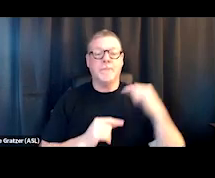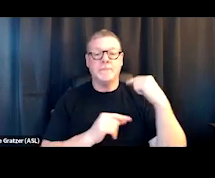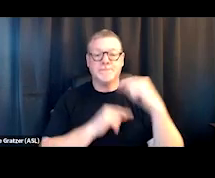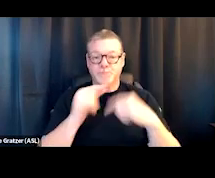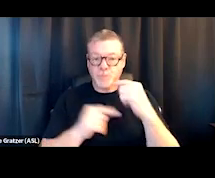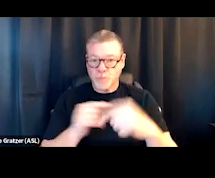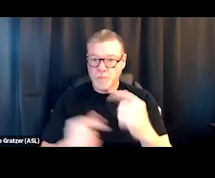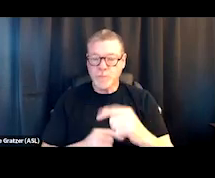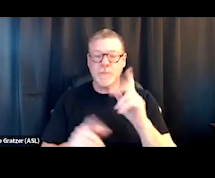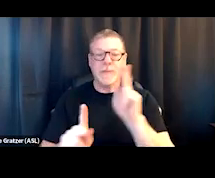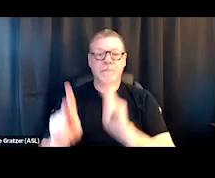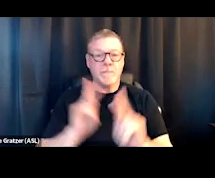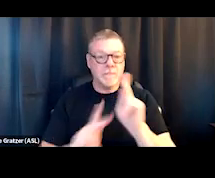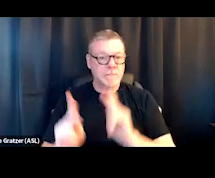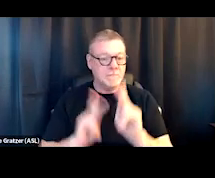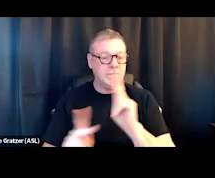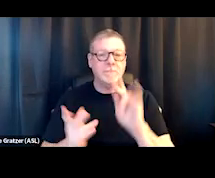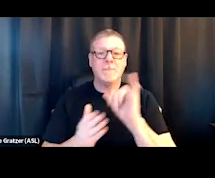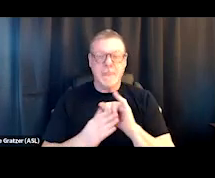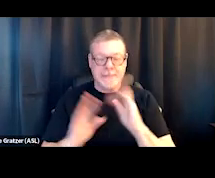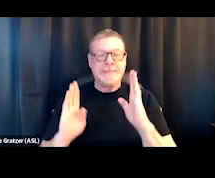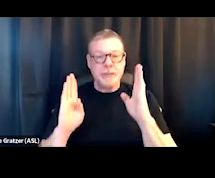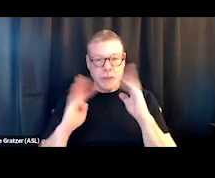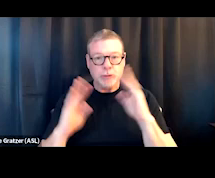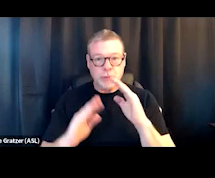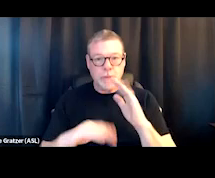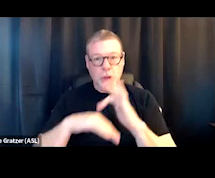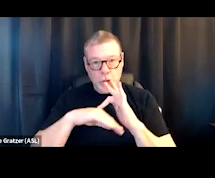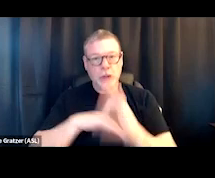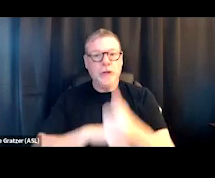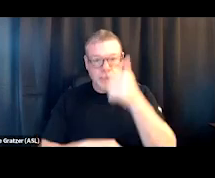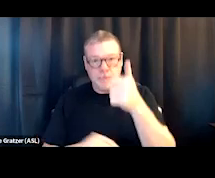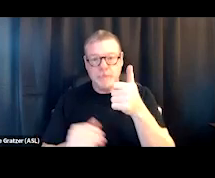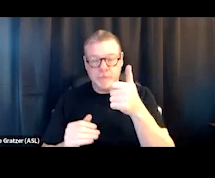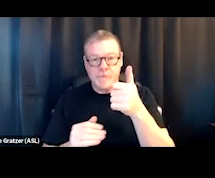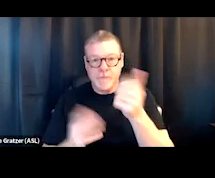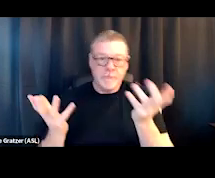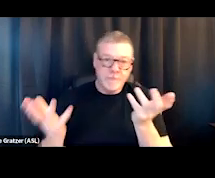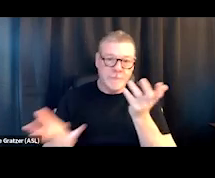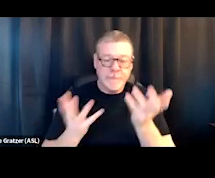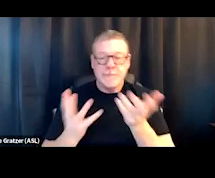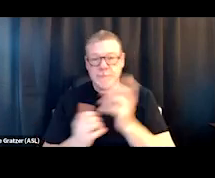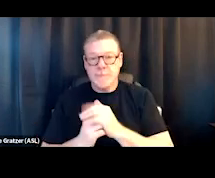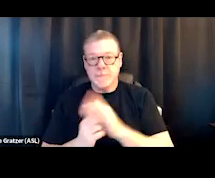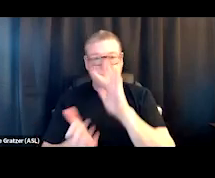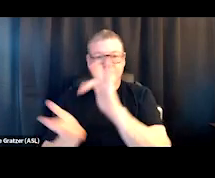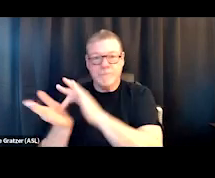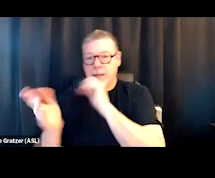of individuals that were in trouble sooner than, you know, somebody middle-aged,